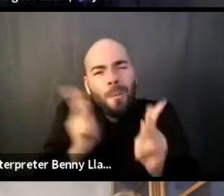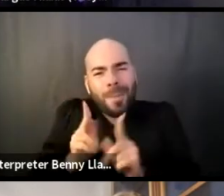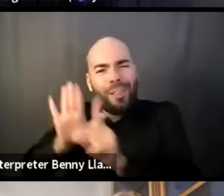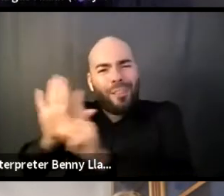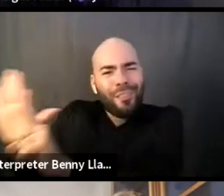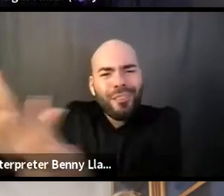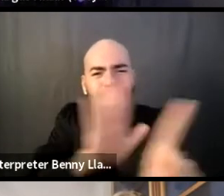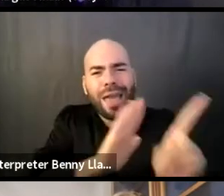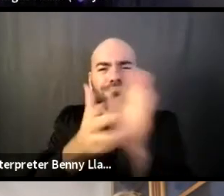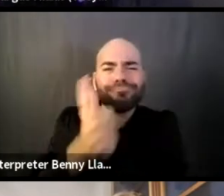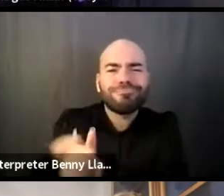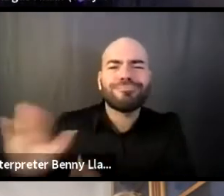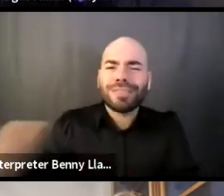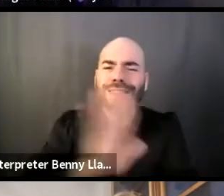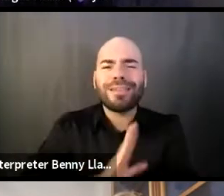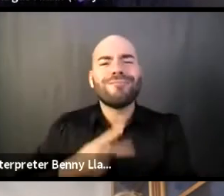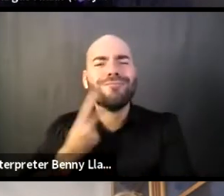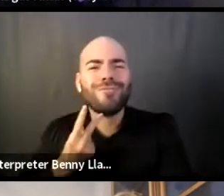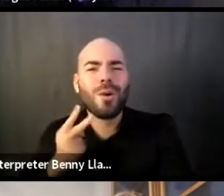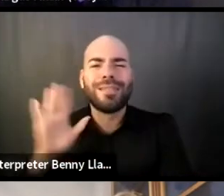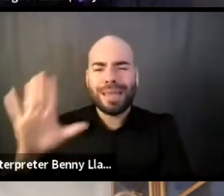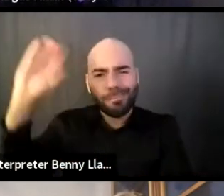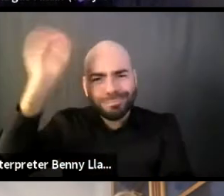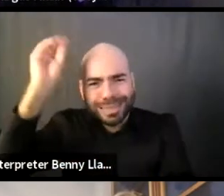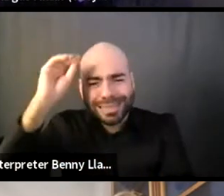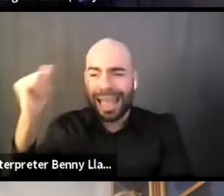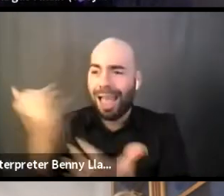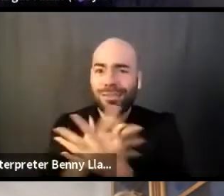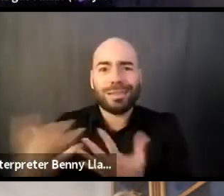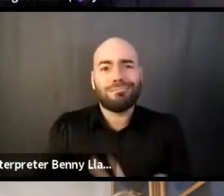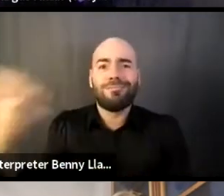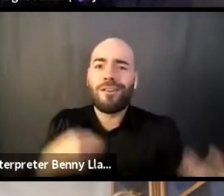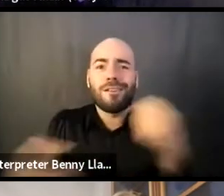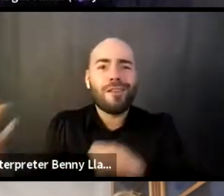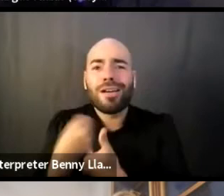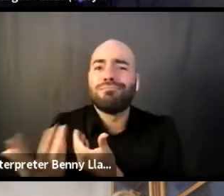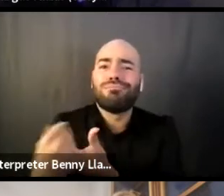and their voice too. We're all seeking community and to be included